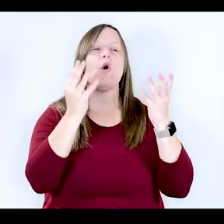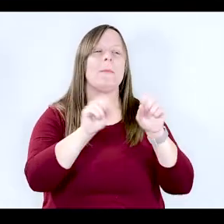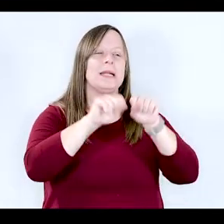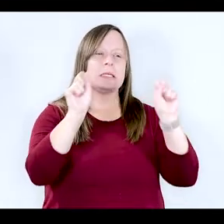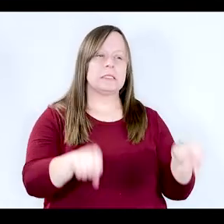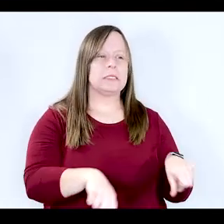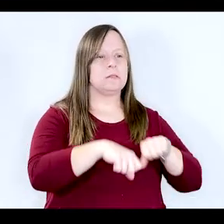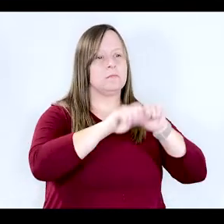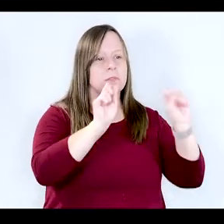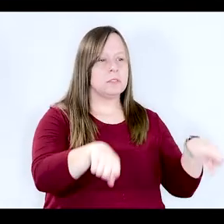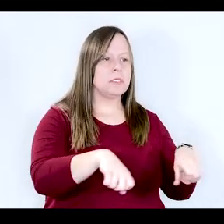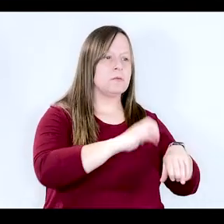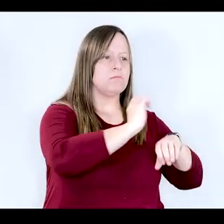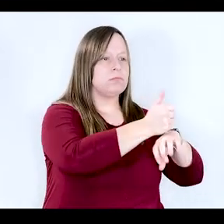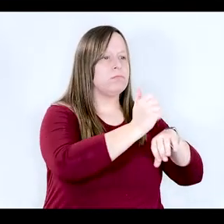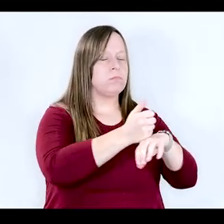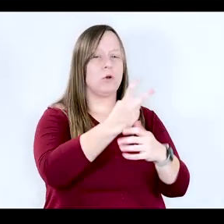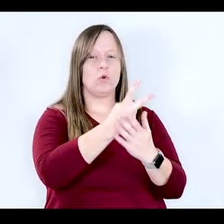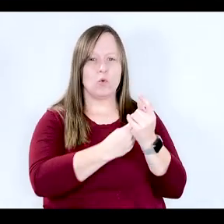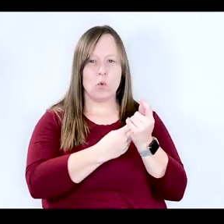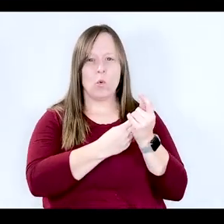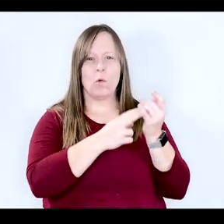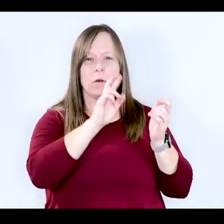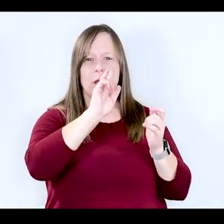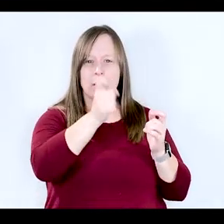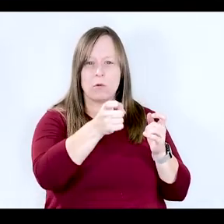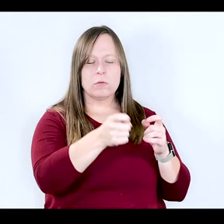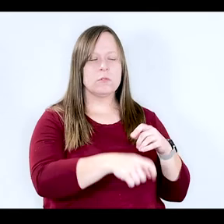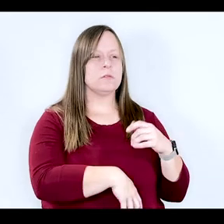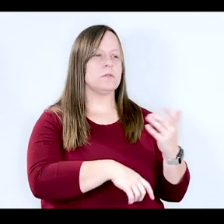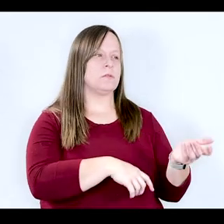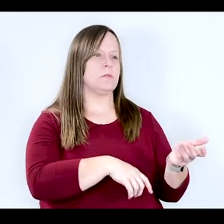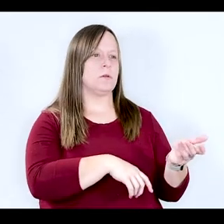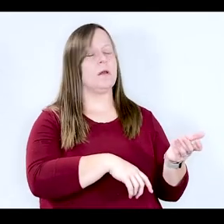systems that people with these dual diagnosis find themselves in. For example,